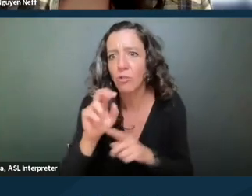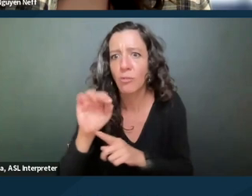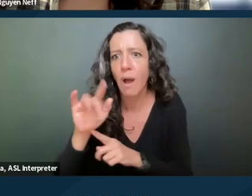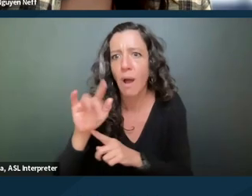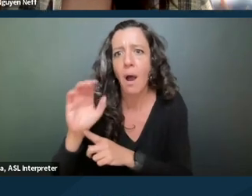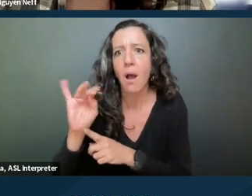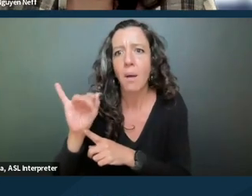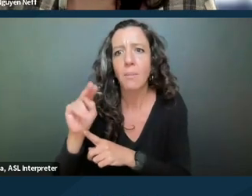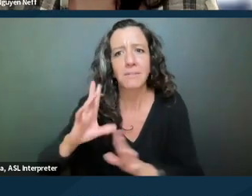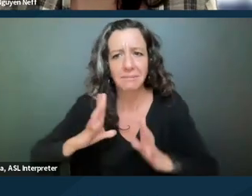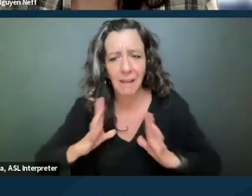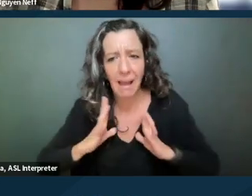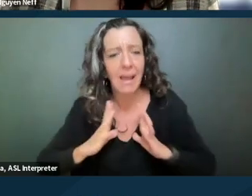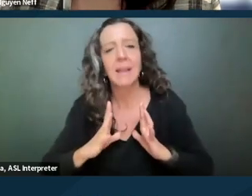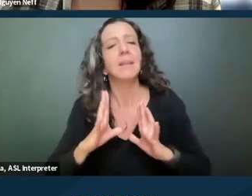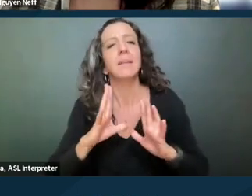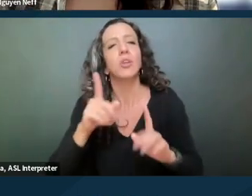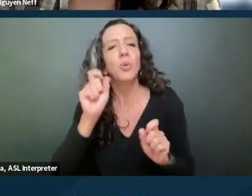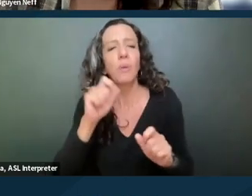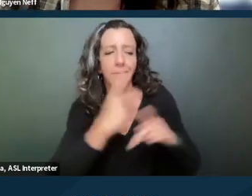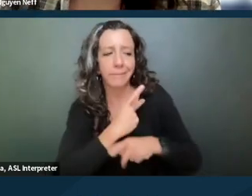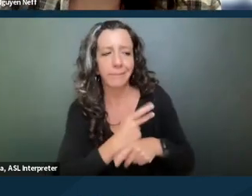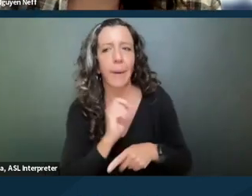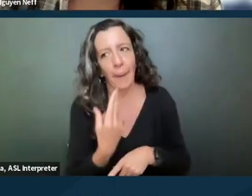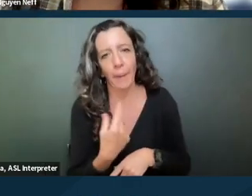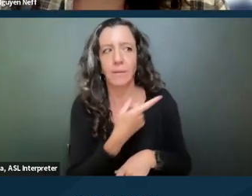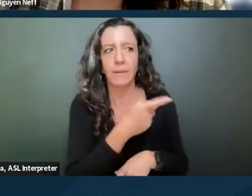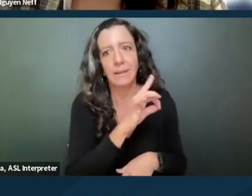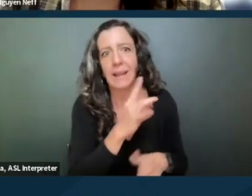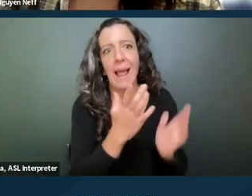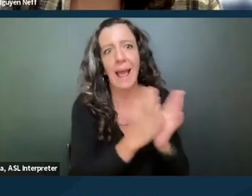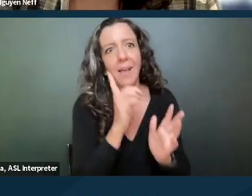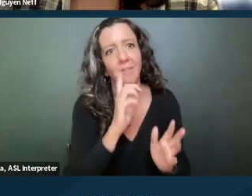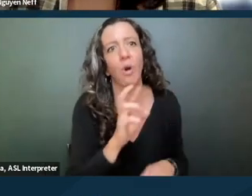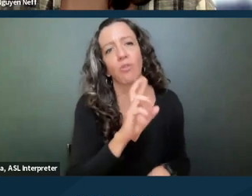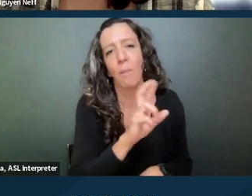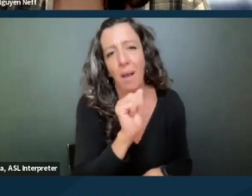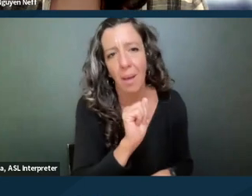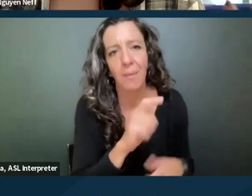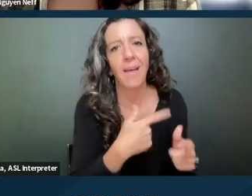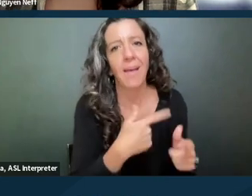you can deduce that this was what was requested was essentially reasonable accommodation and then you might have a defense to unlawful retainer,